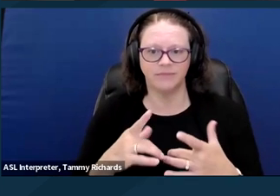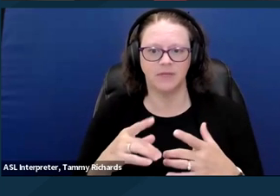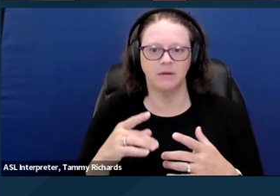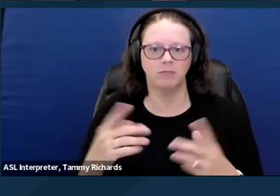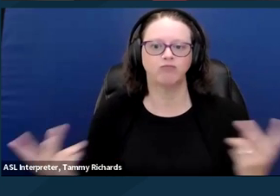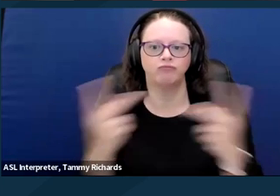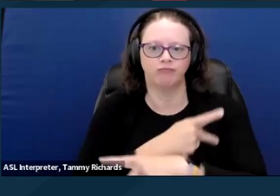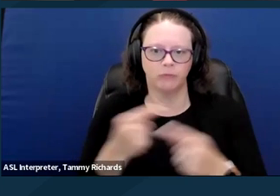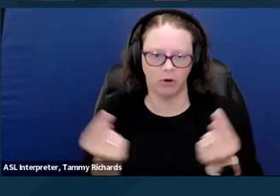Next slide please.